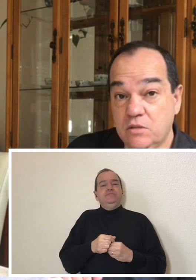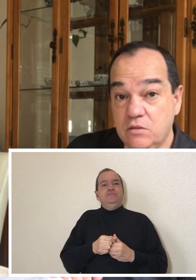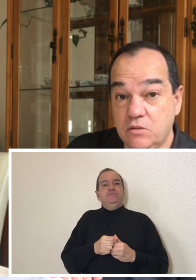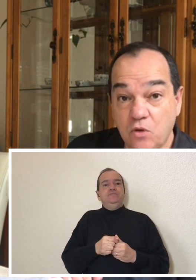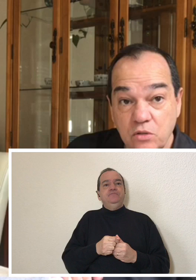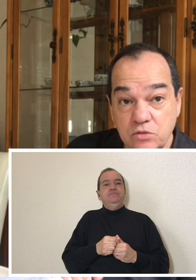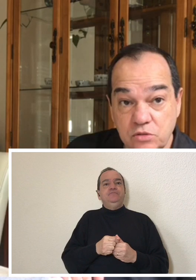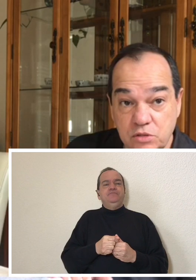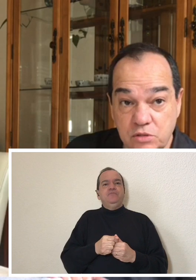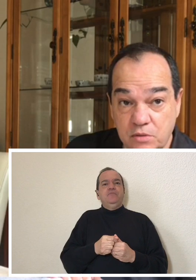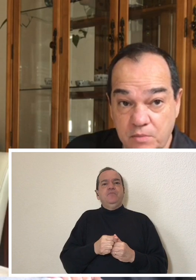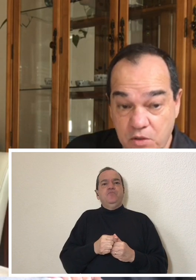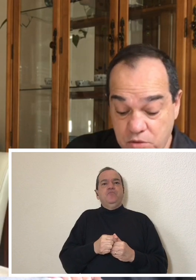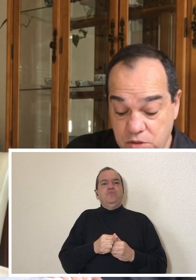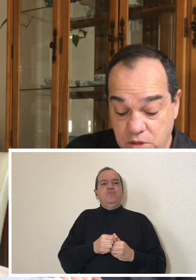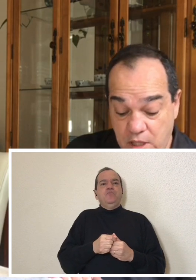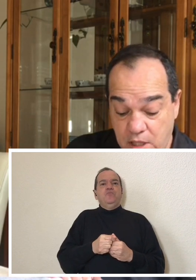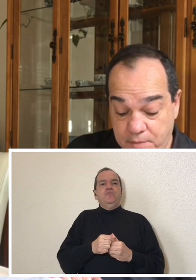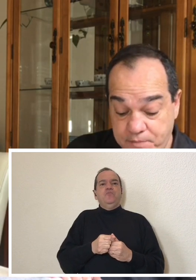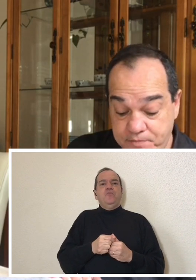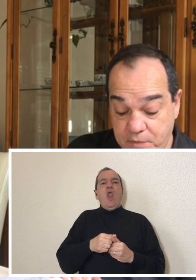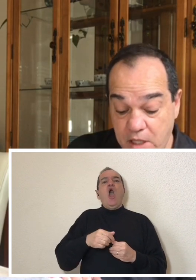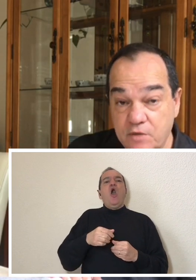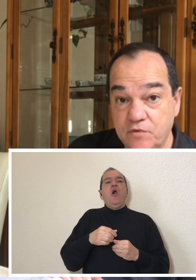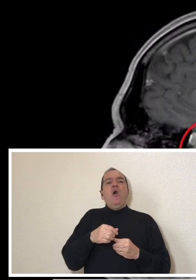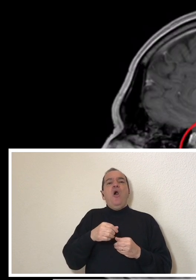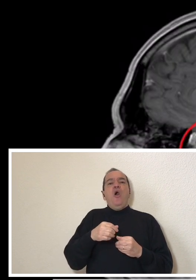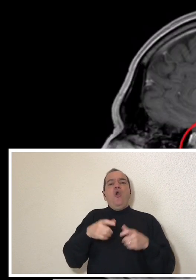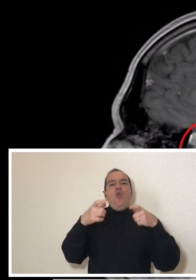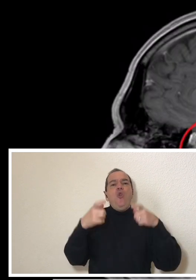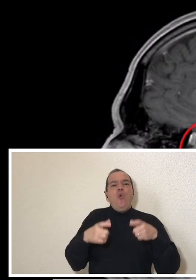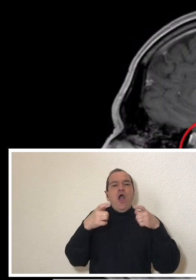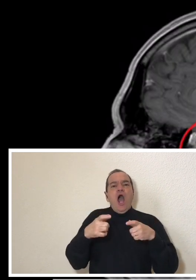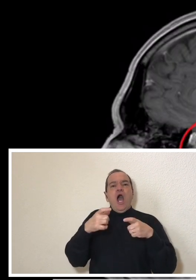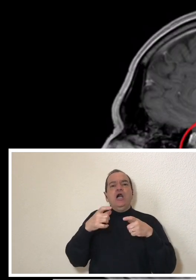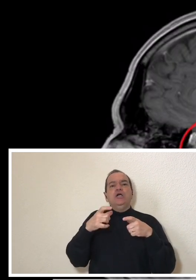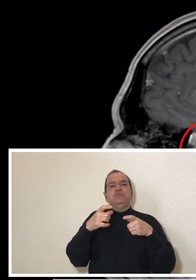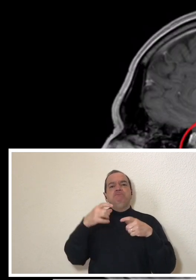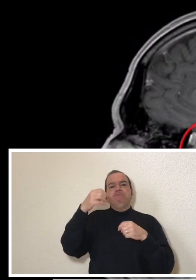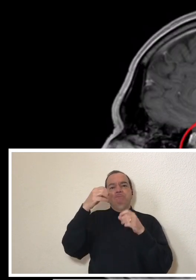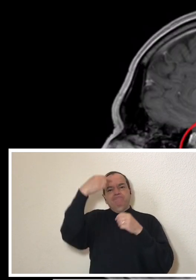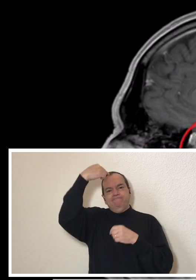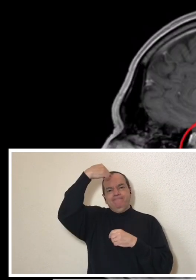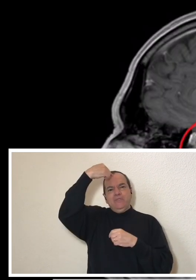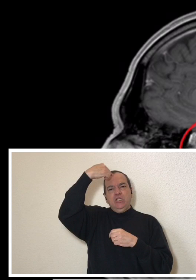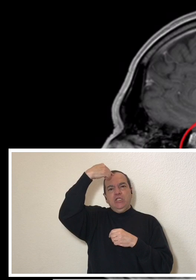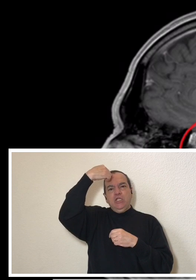all my sensory nerves and motor skills,